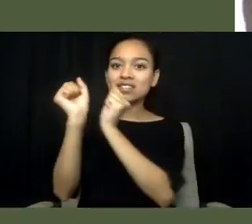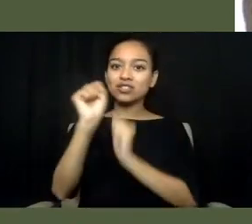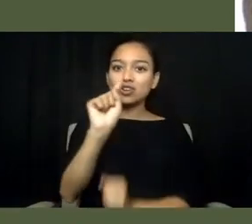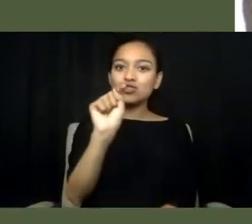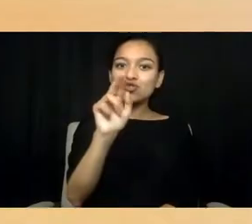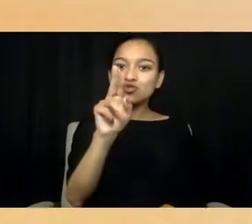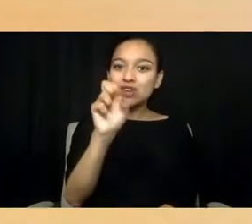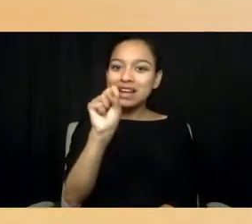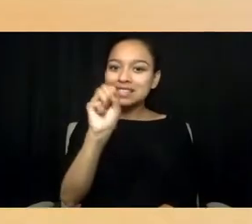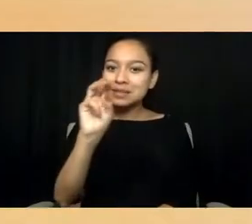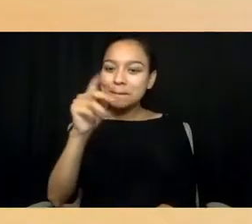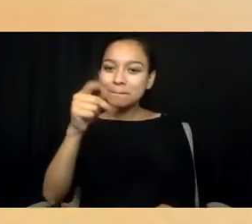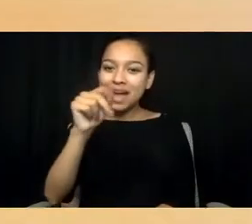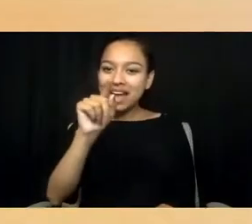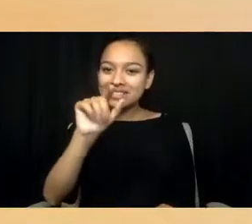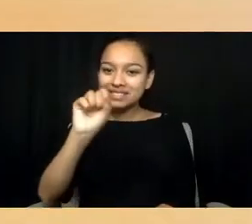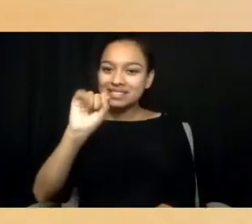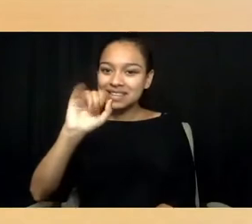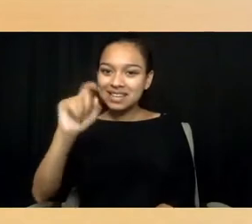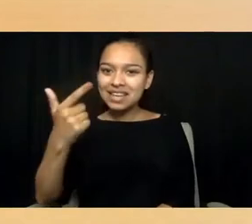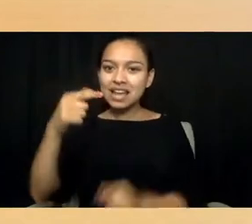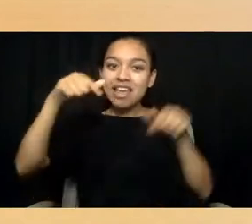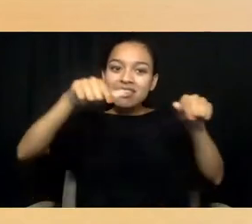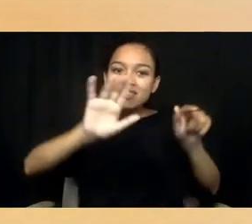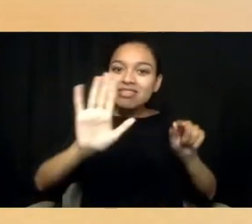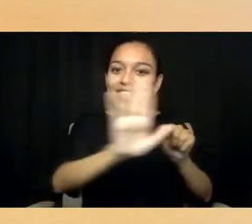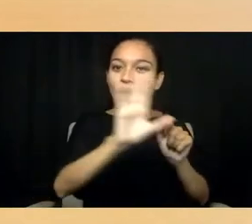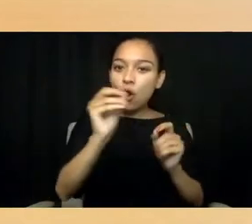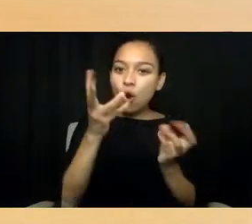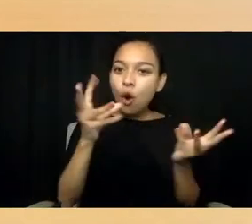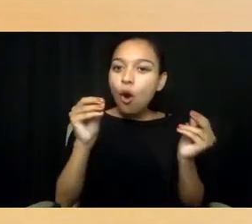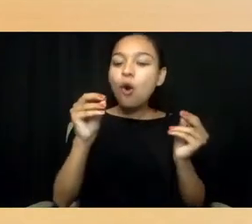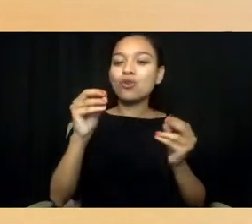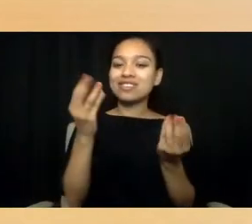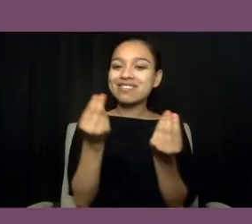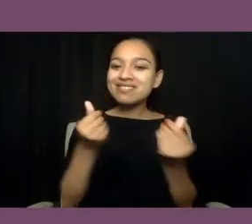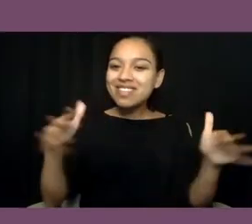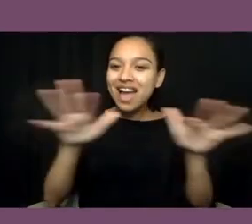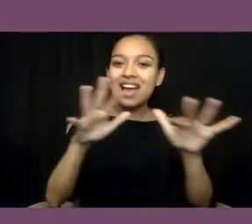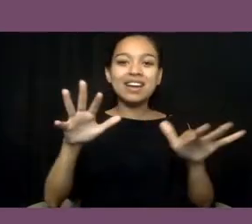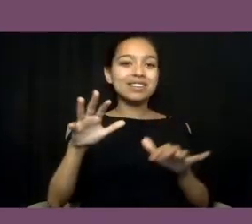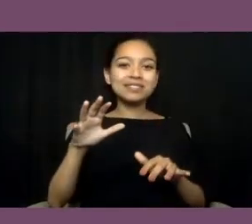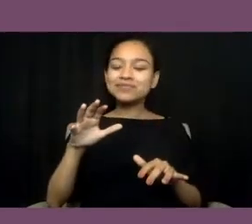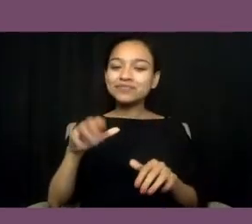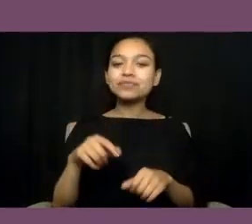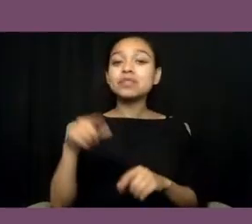is testament not to the mercy of the genocidal invaders who seized and occupied their land